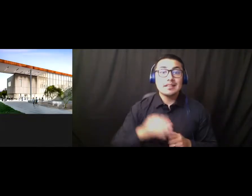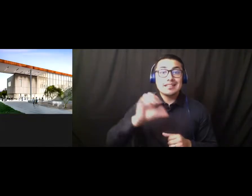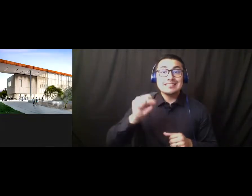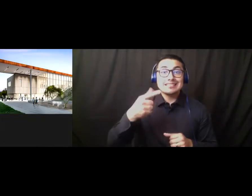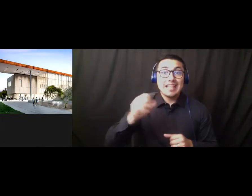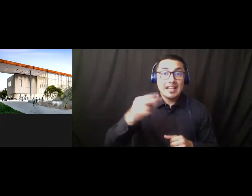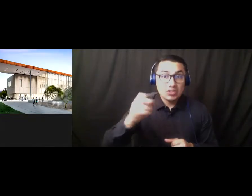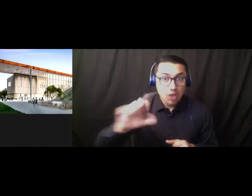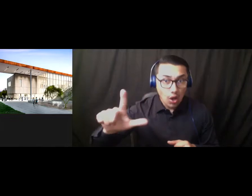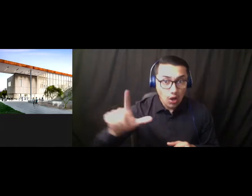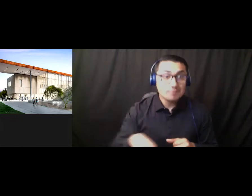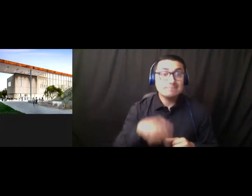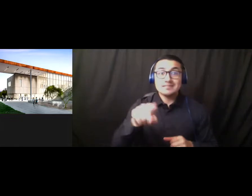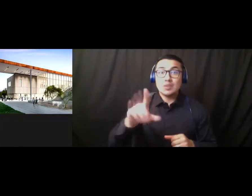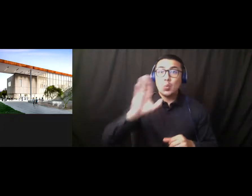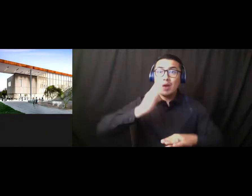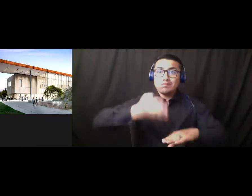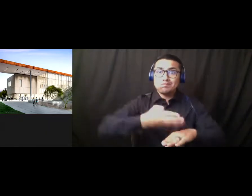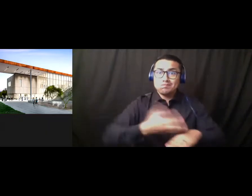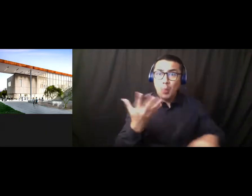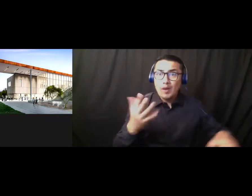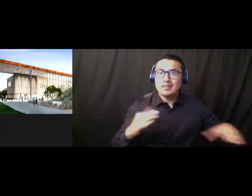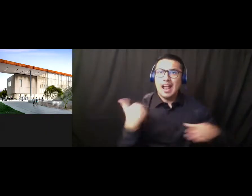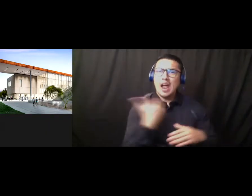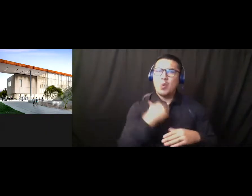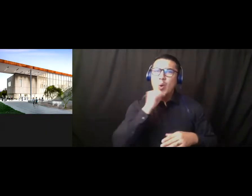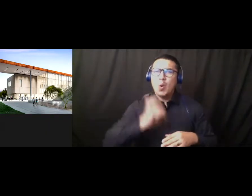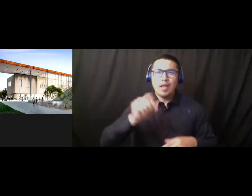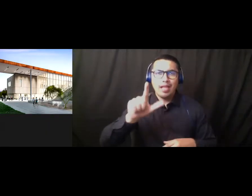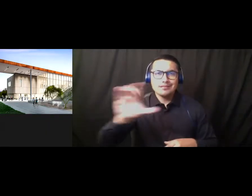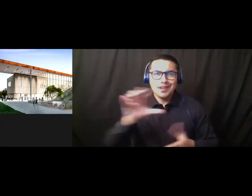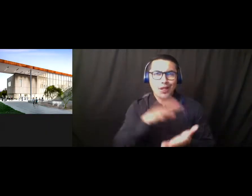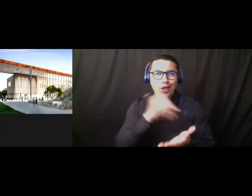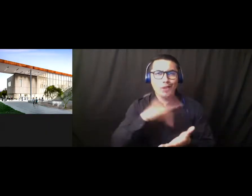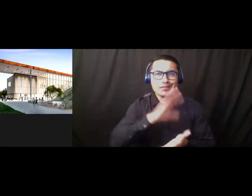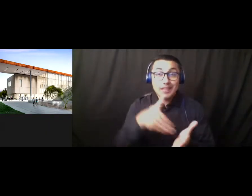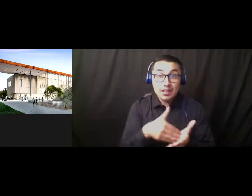replacing the Learning Center and parts of Student Services.